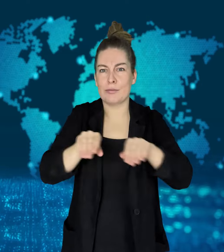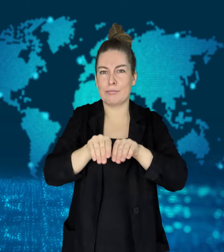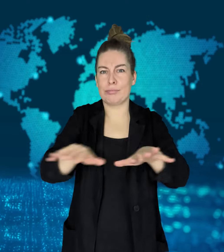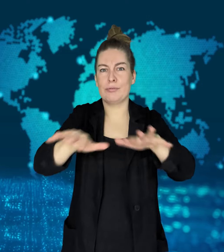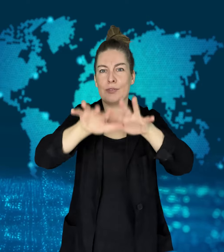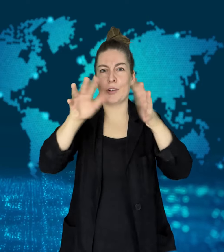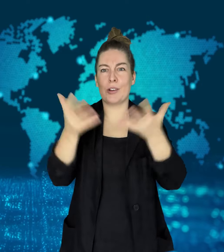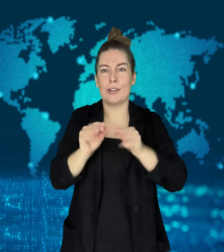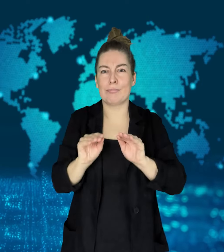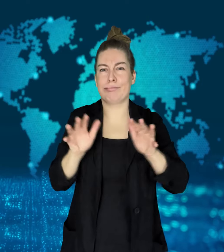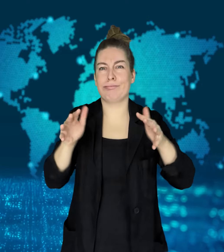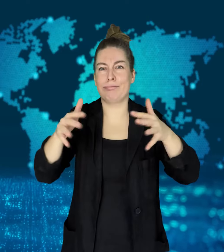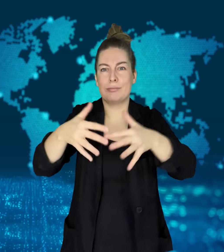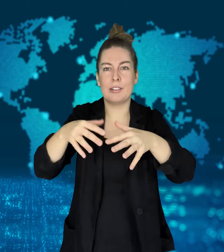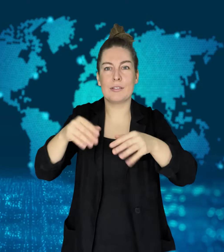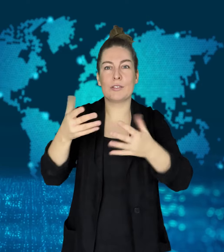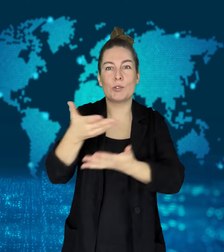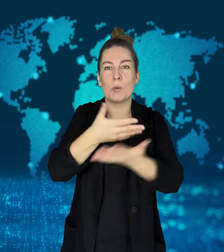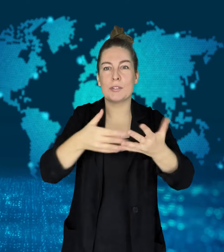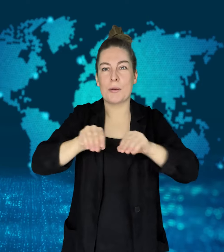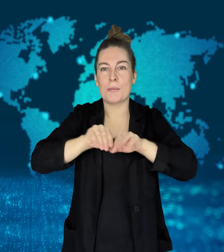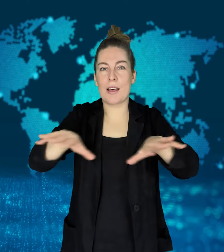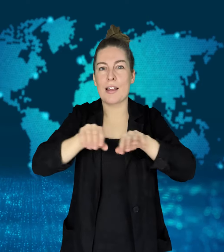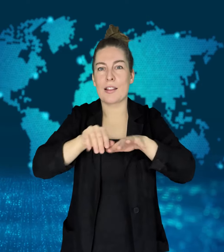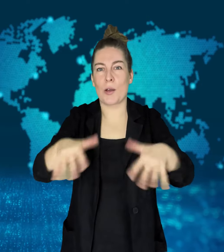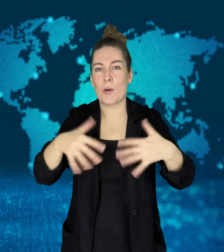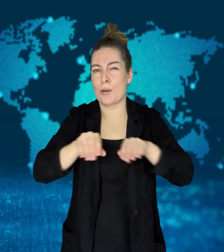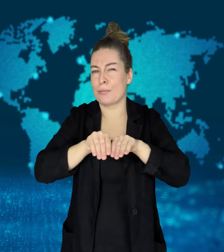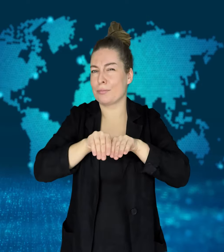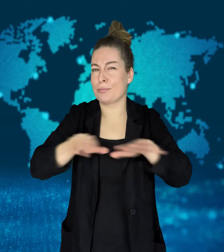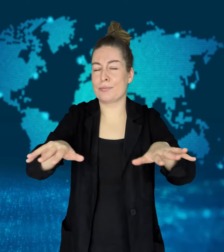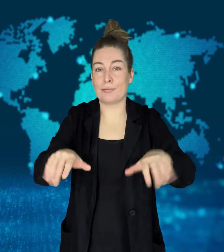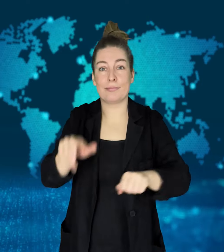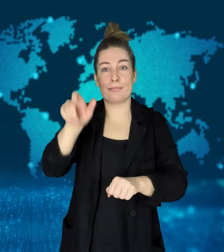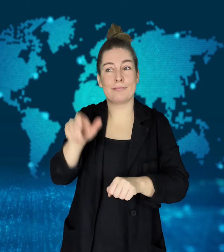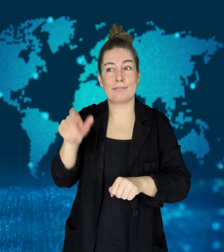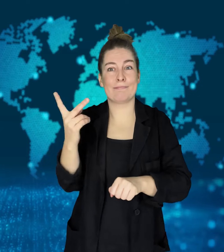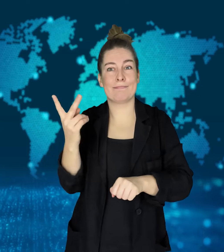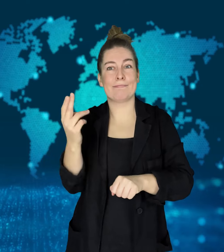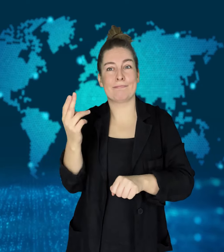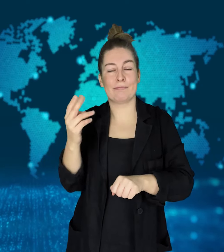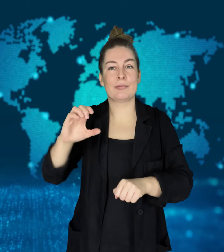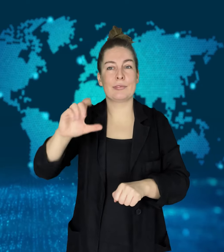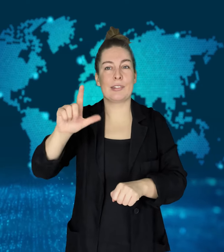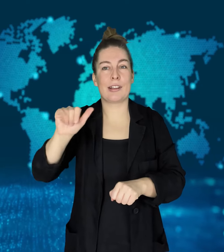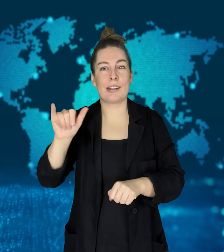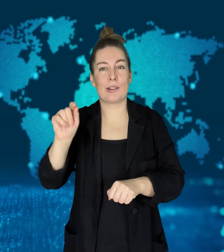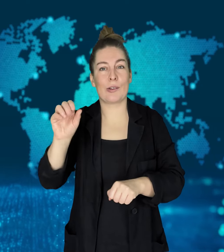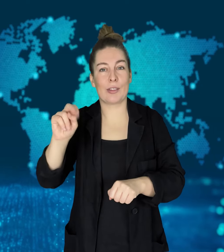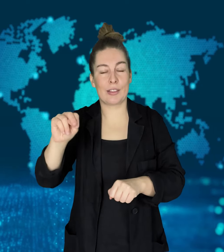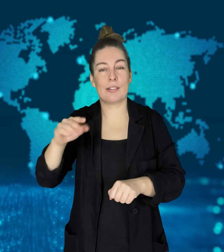The couple, Clayton and Carrie Law, put the money in an envelope